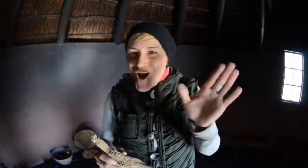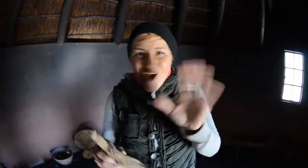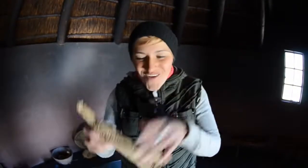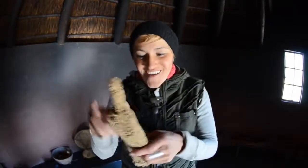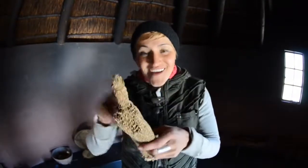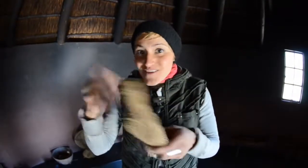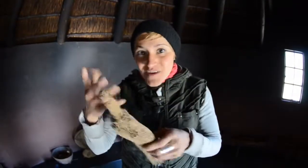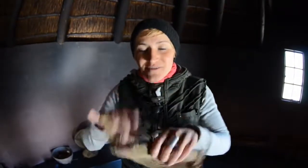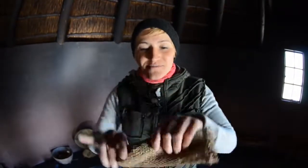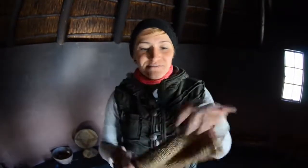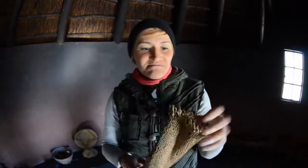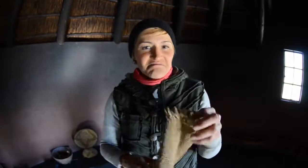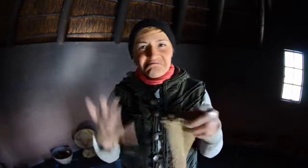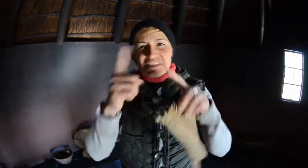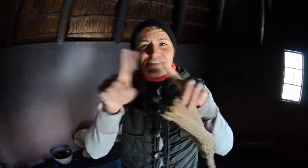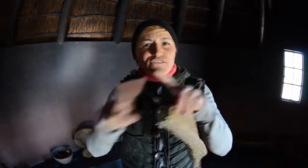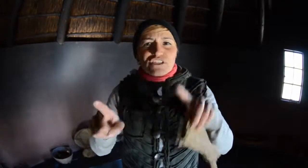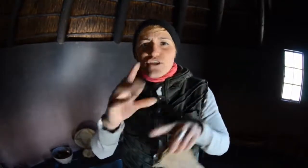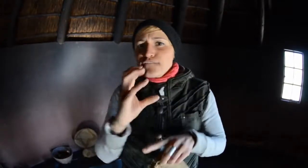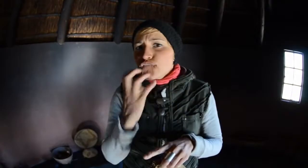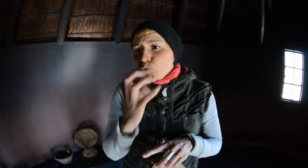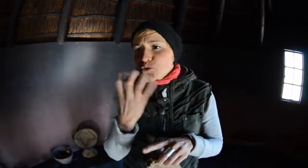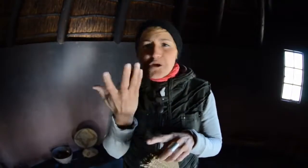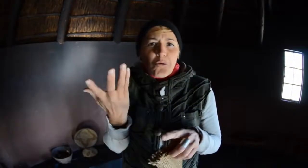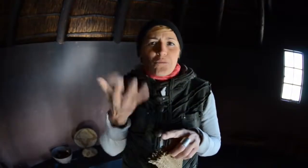But the guide said no and this is